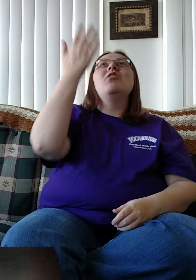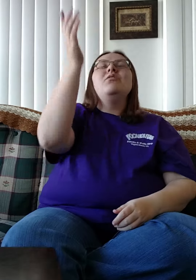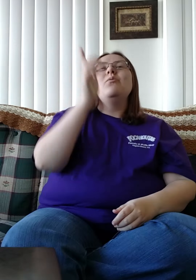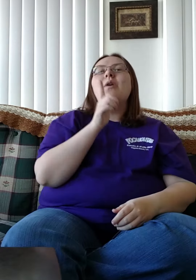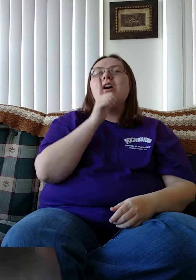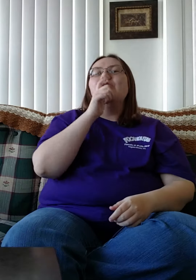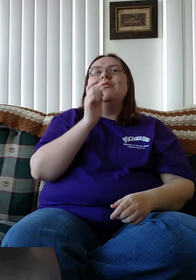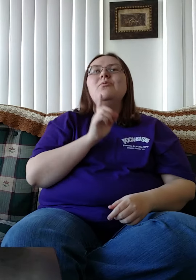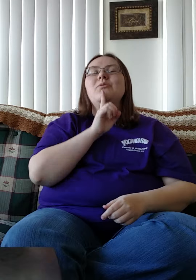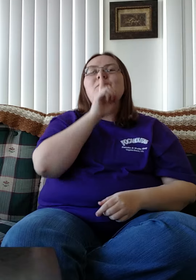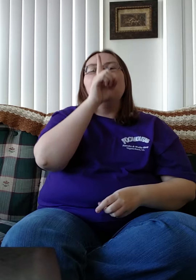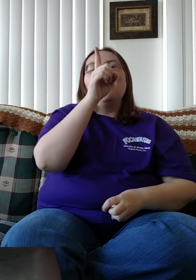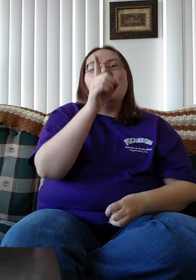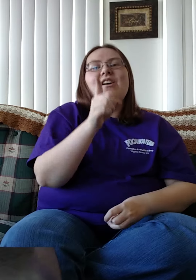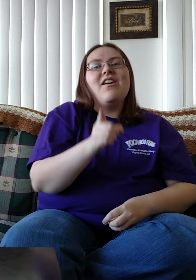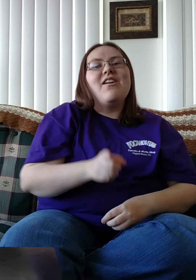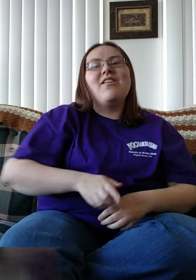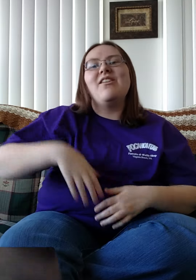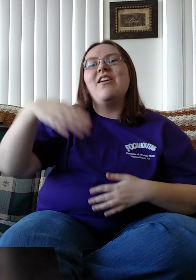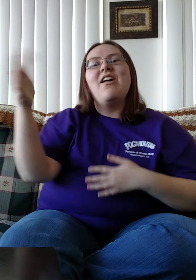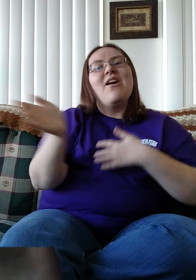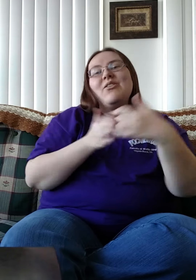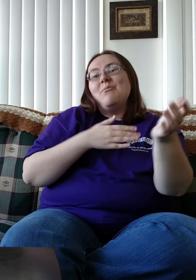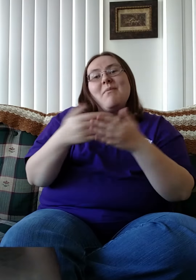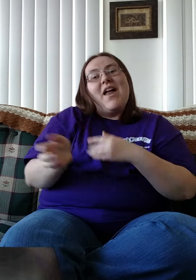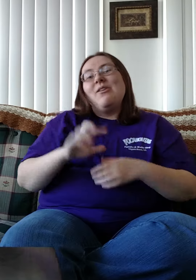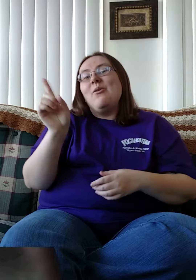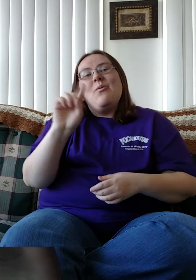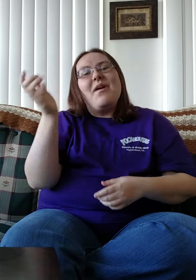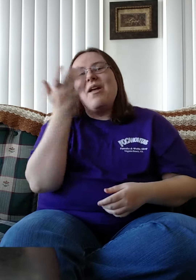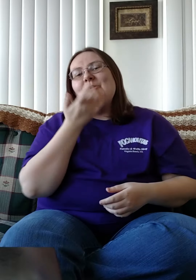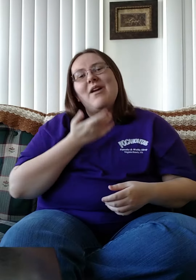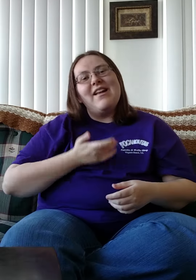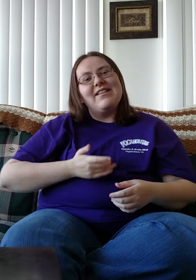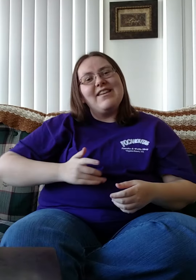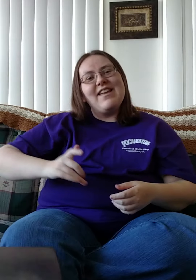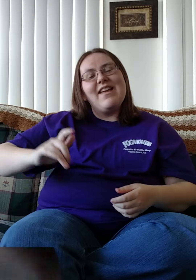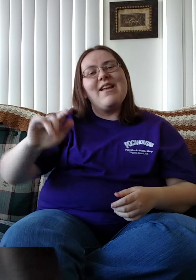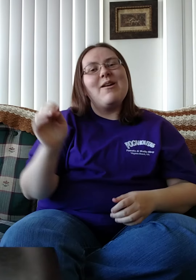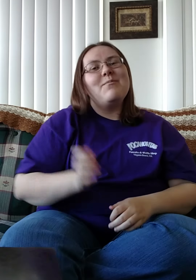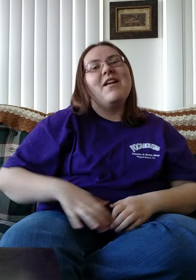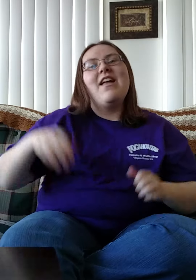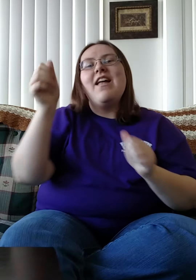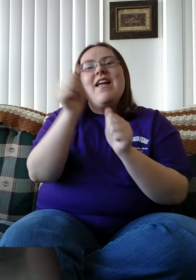For You are who You are No matter where I am